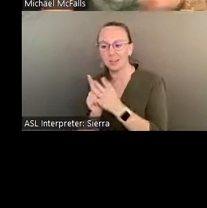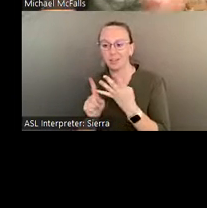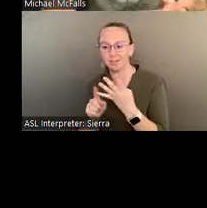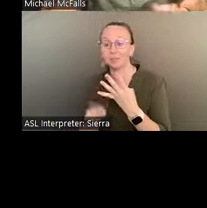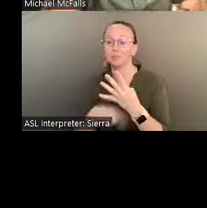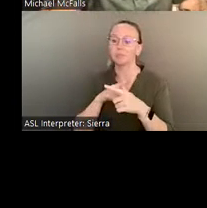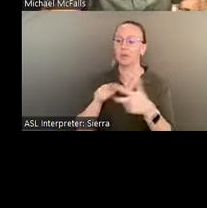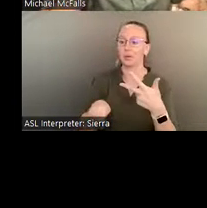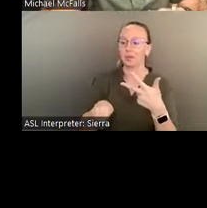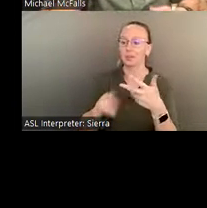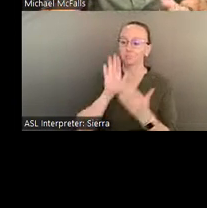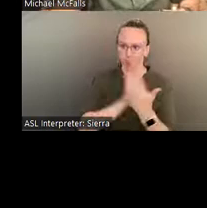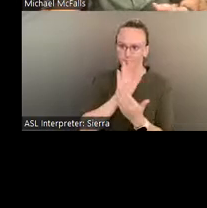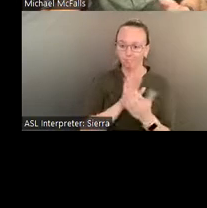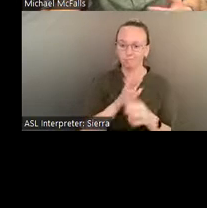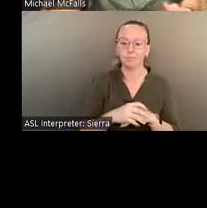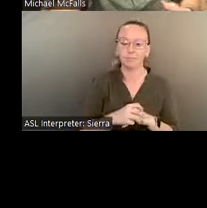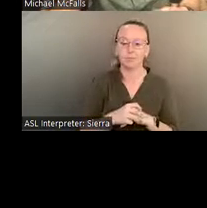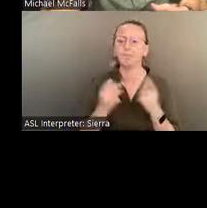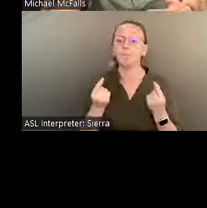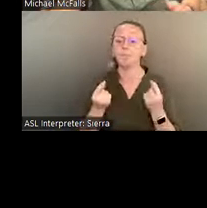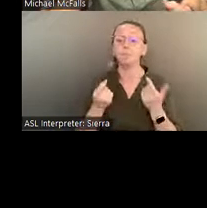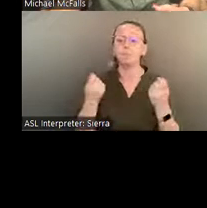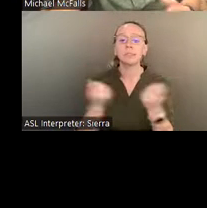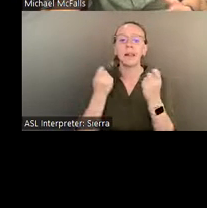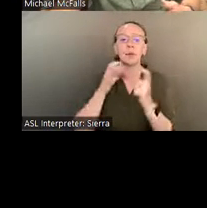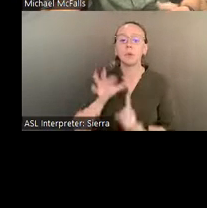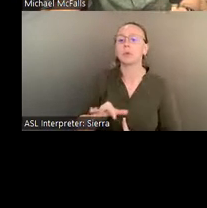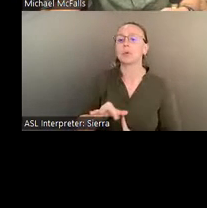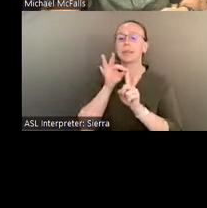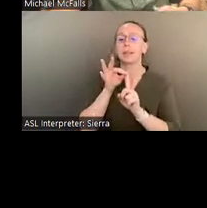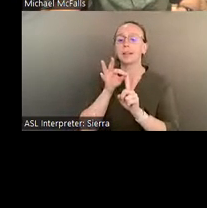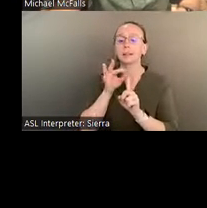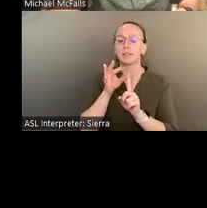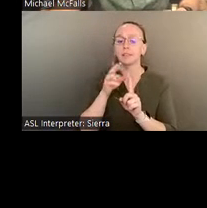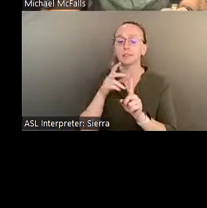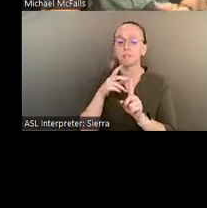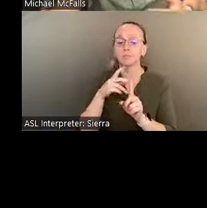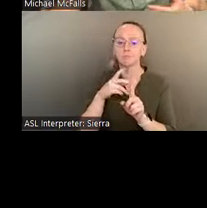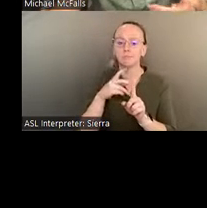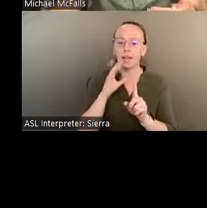But what we try to do is celebrate the uniqueness and the diversity of Southern Vernacular Art.